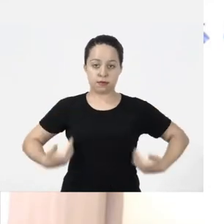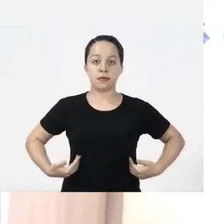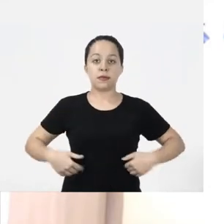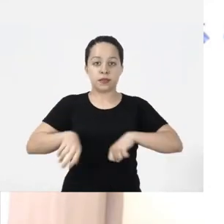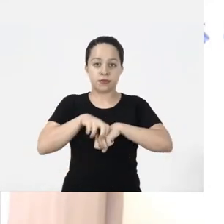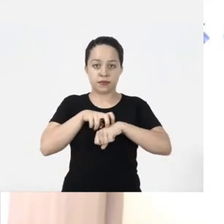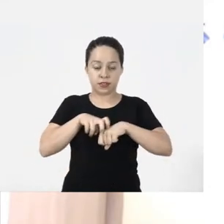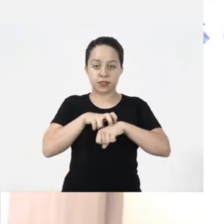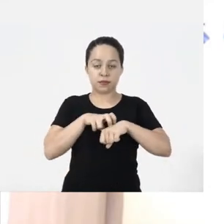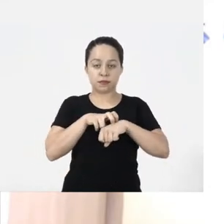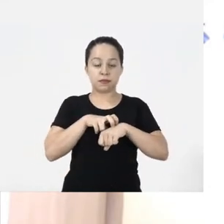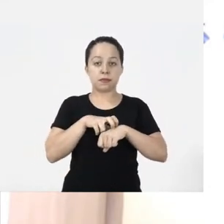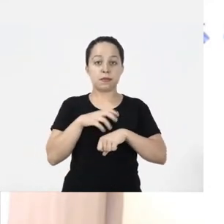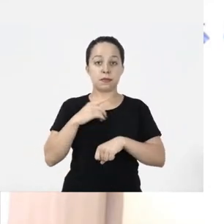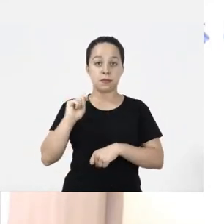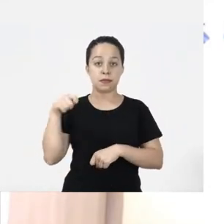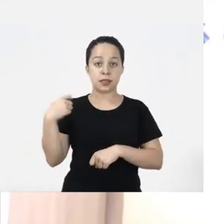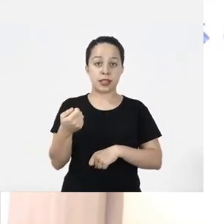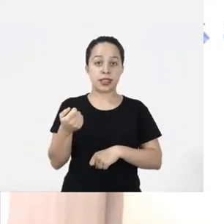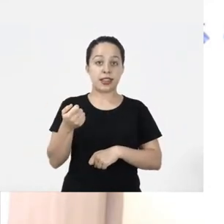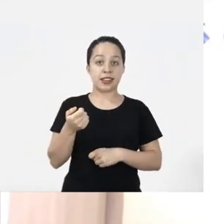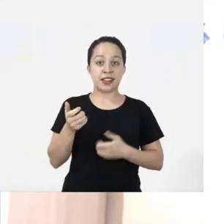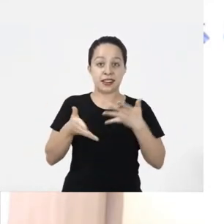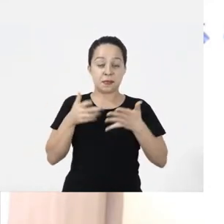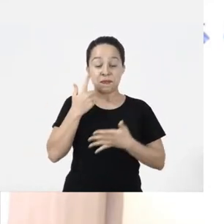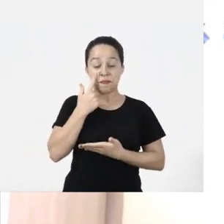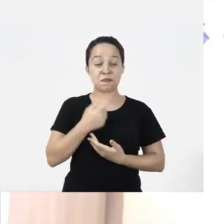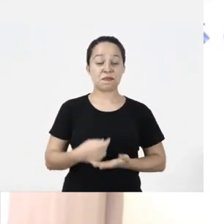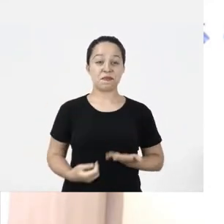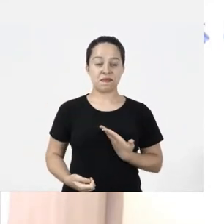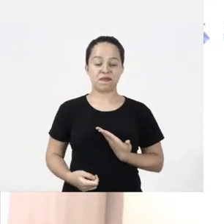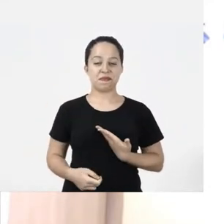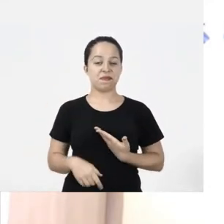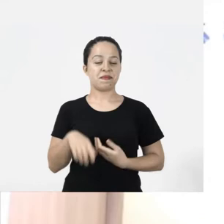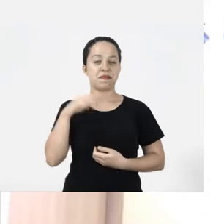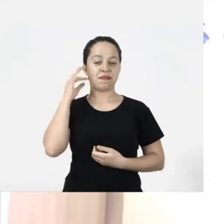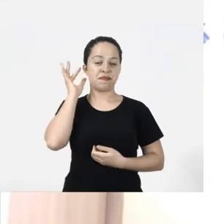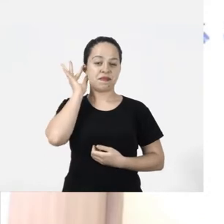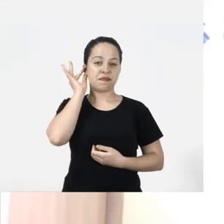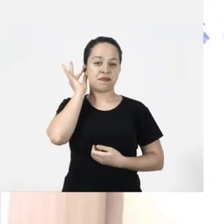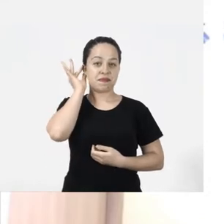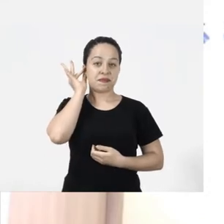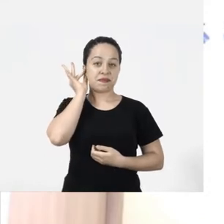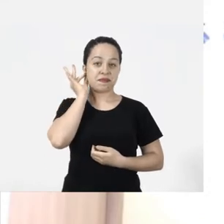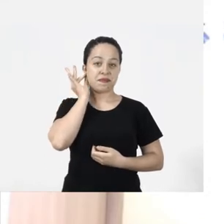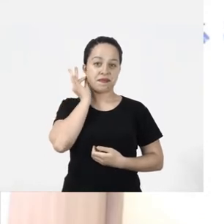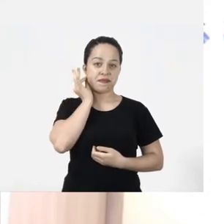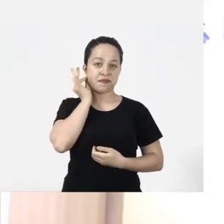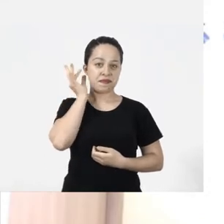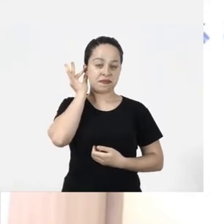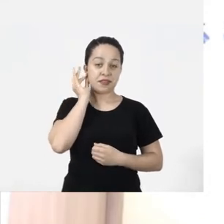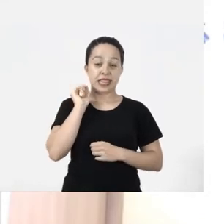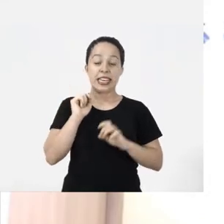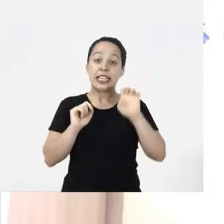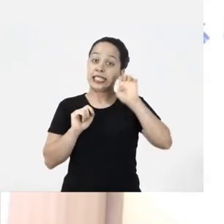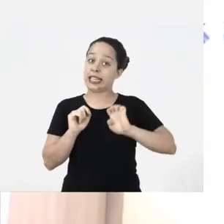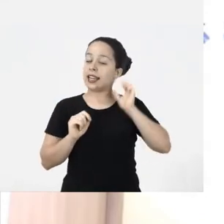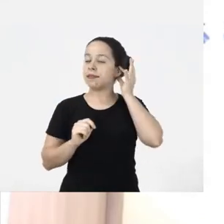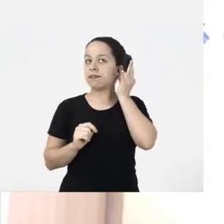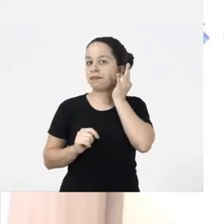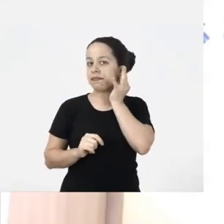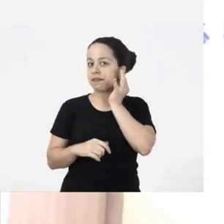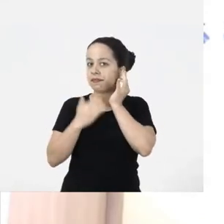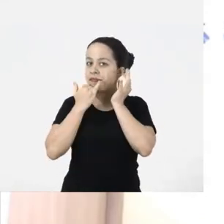I'm wearing a green shirt and my sign is this, rubbing my left ear